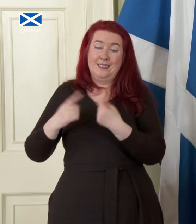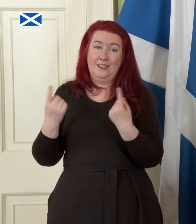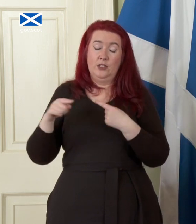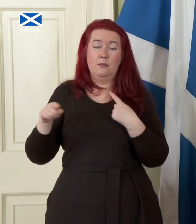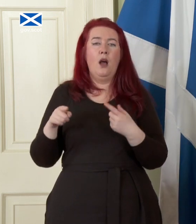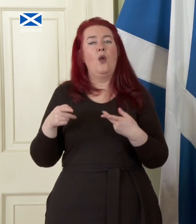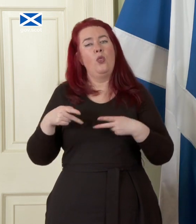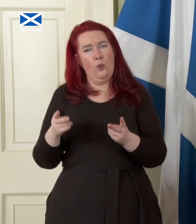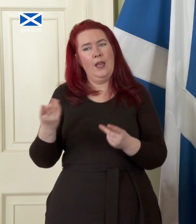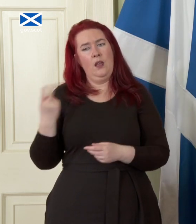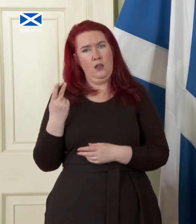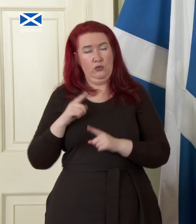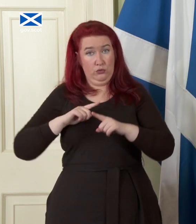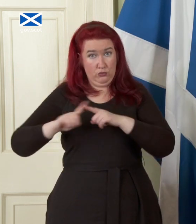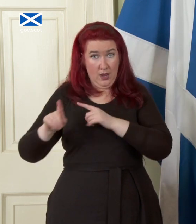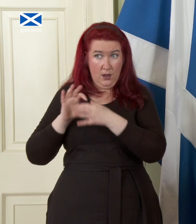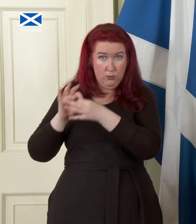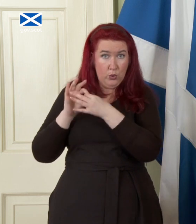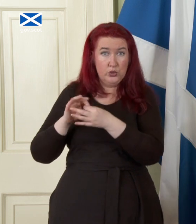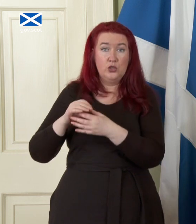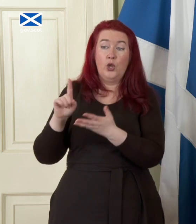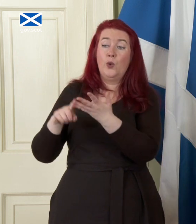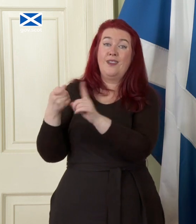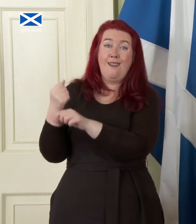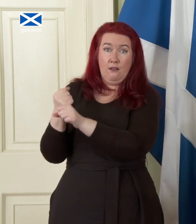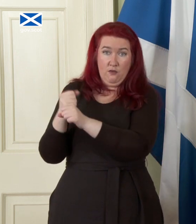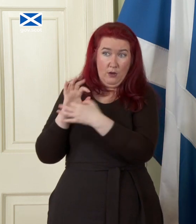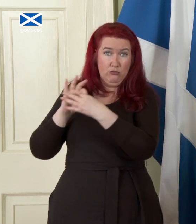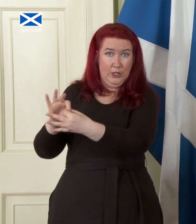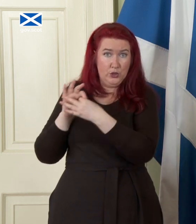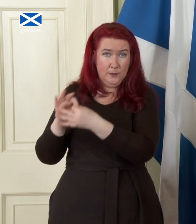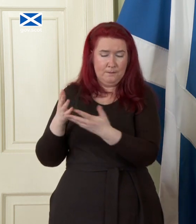we try to approach a relationship with the UK government I think the whole basis of that will